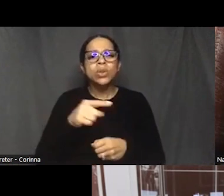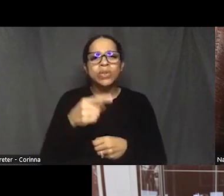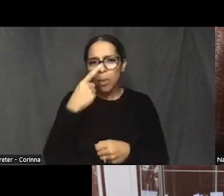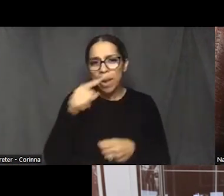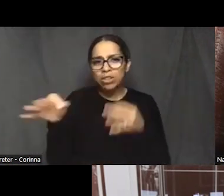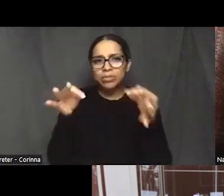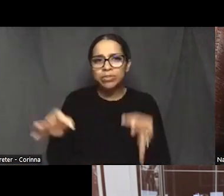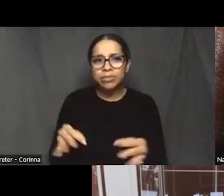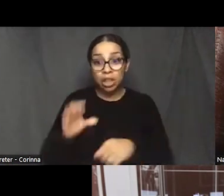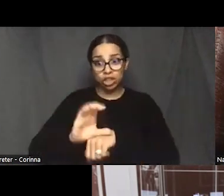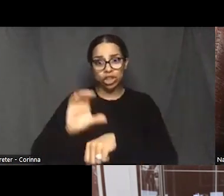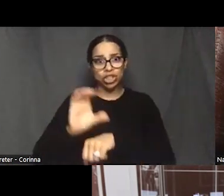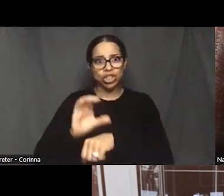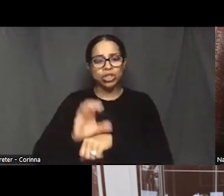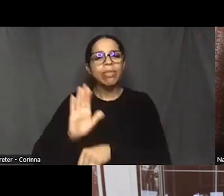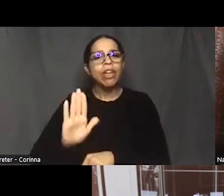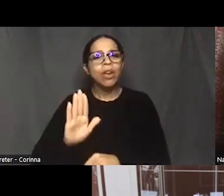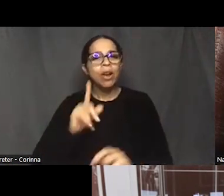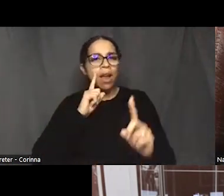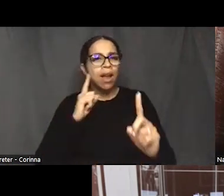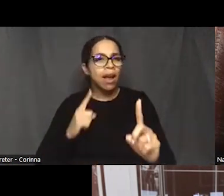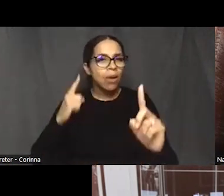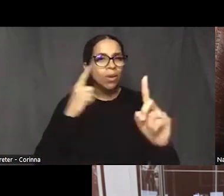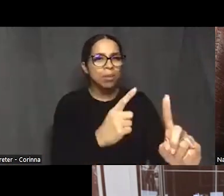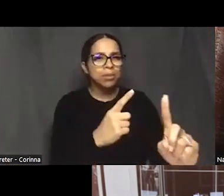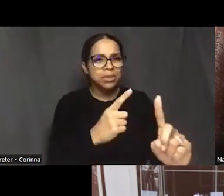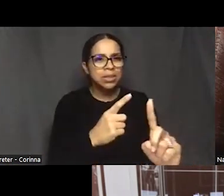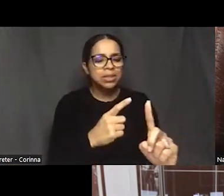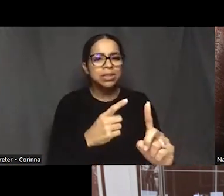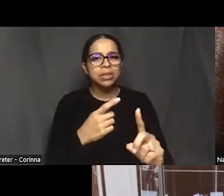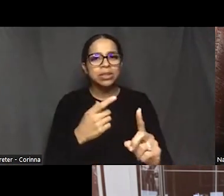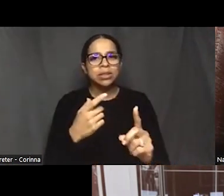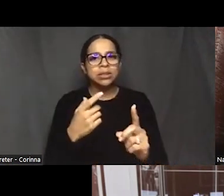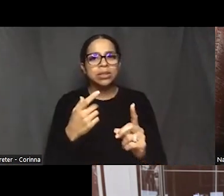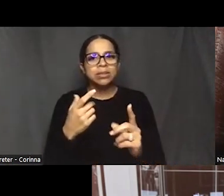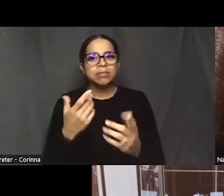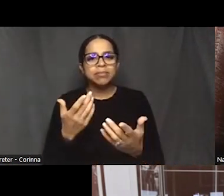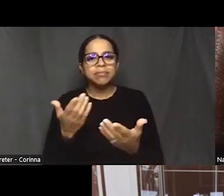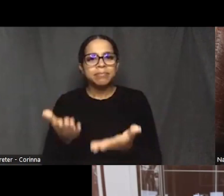And what's the the the destination that they're on now